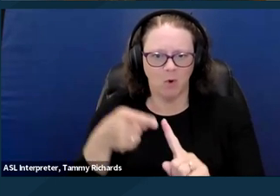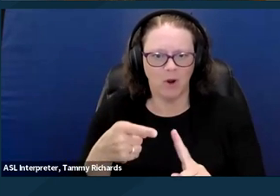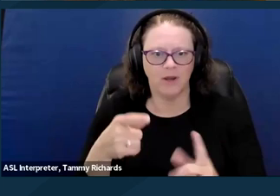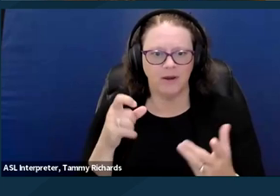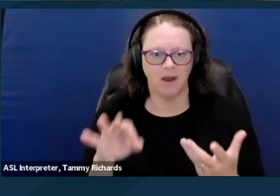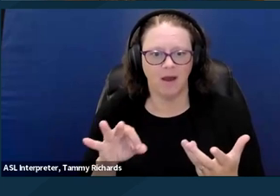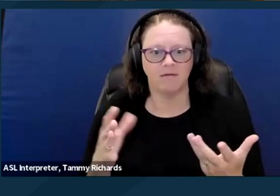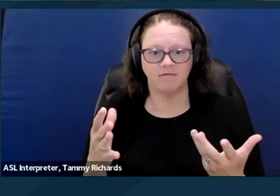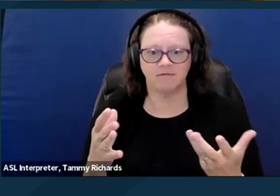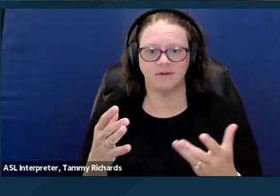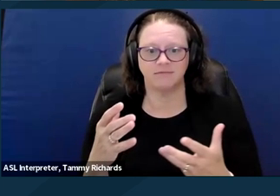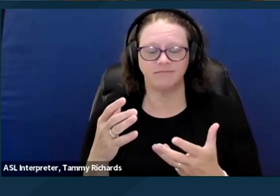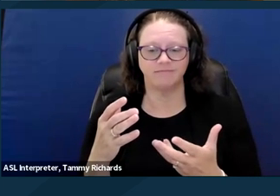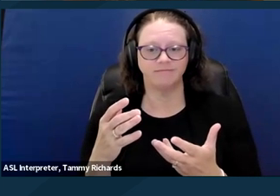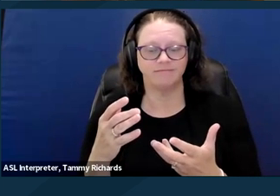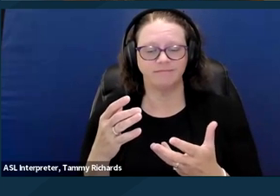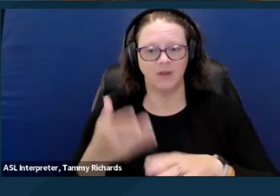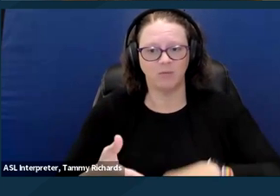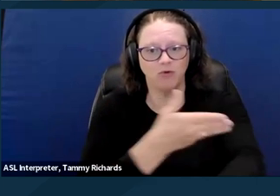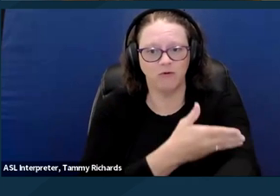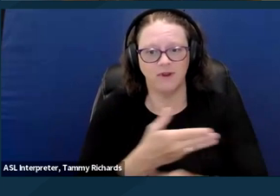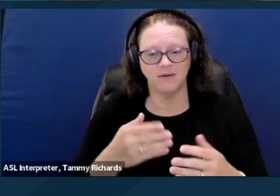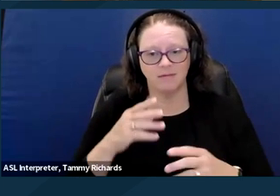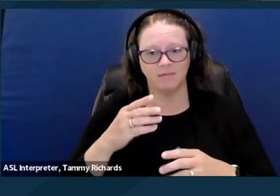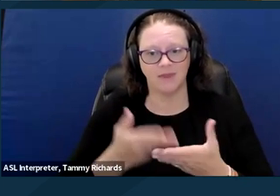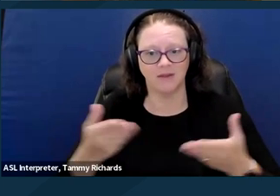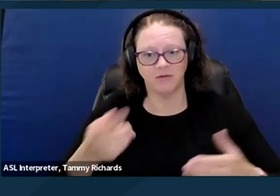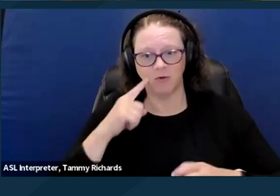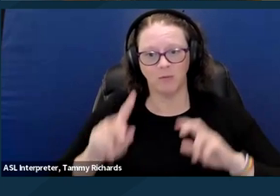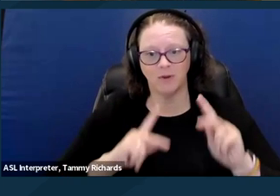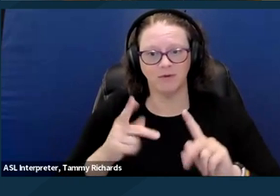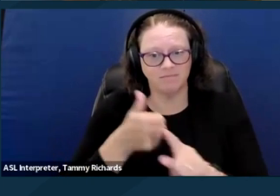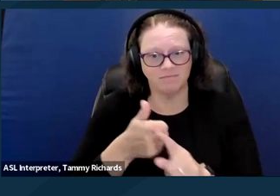And to the closing slide with my contact information please.